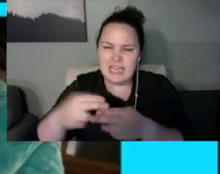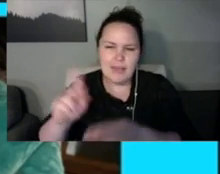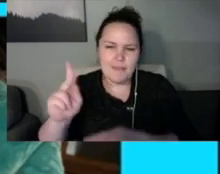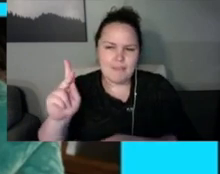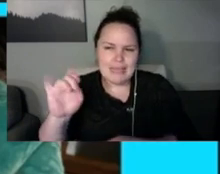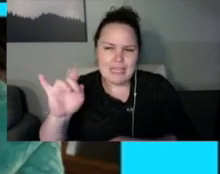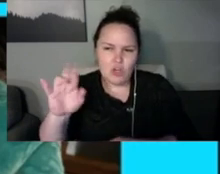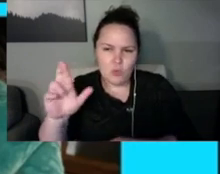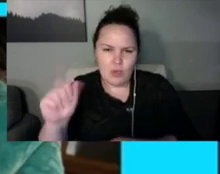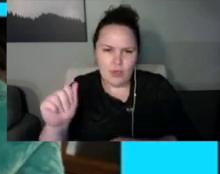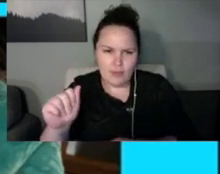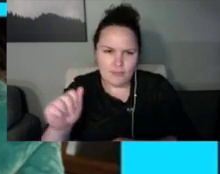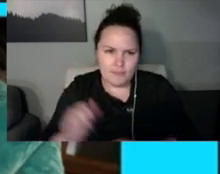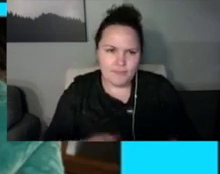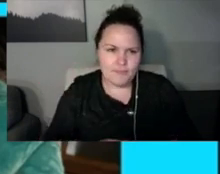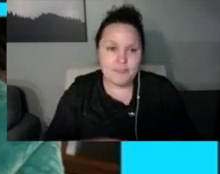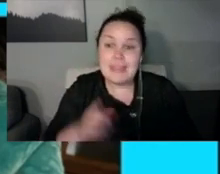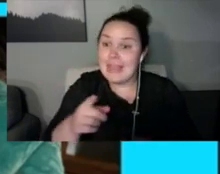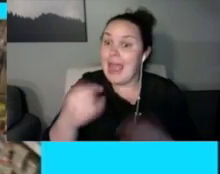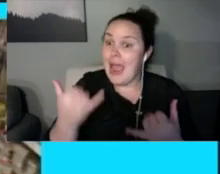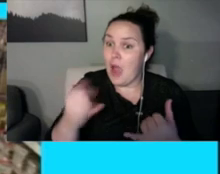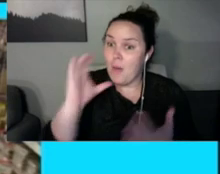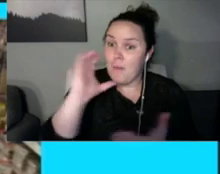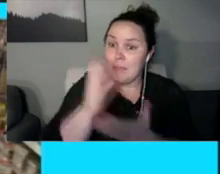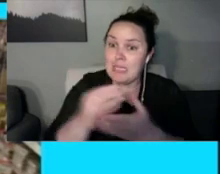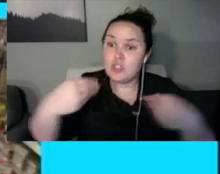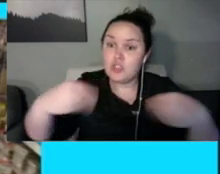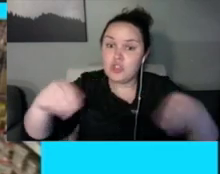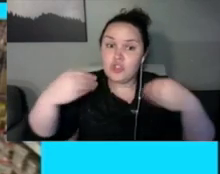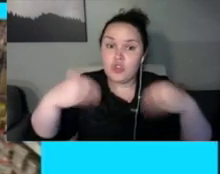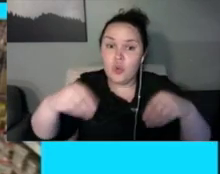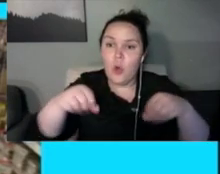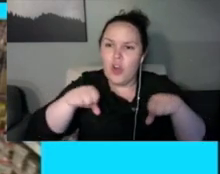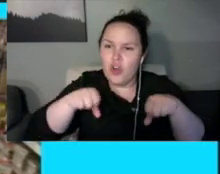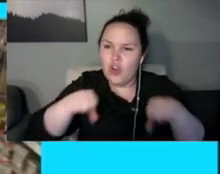So thank you. >> RJ: Questions for Tyler.